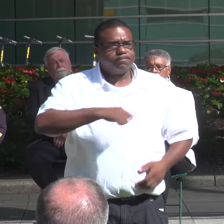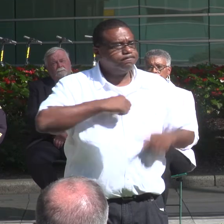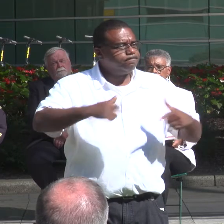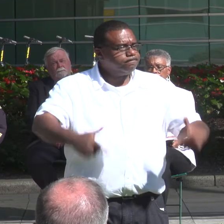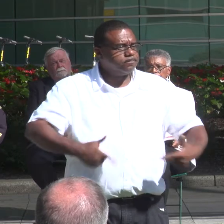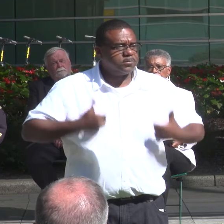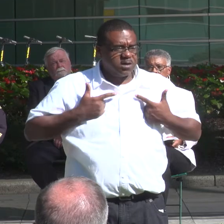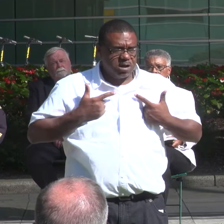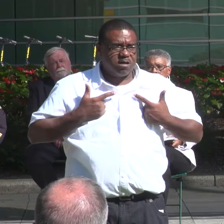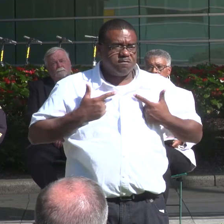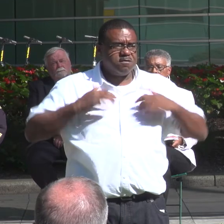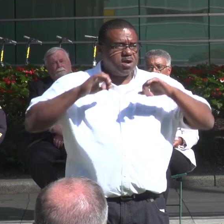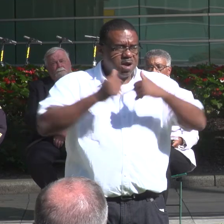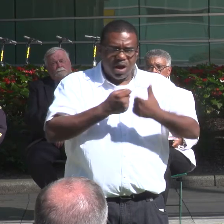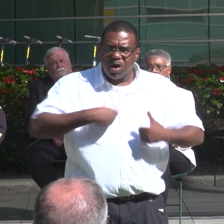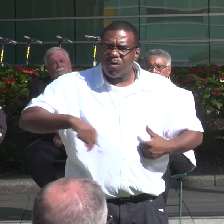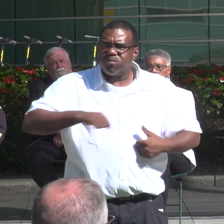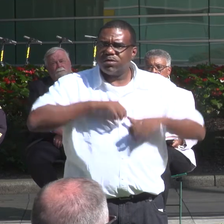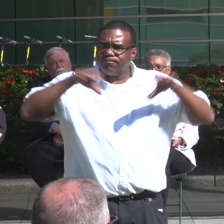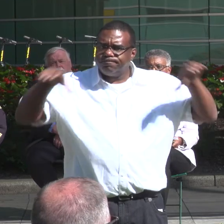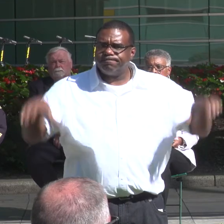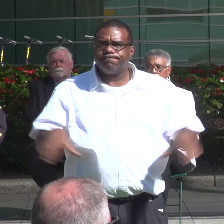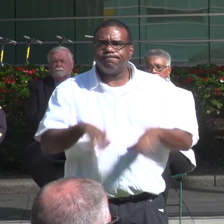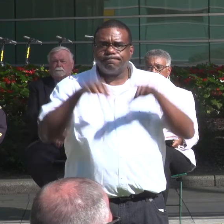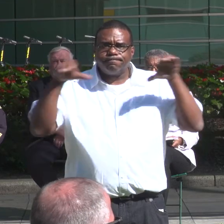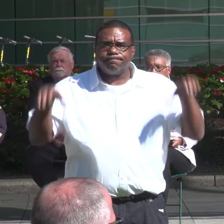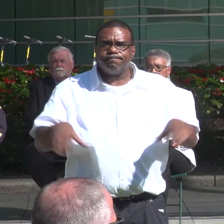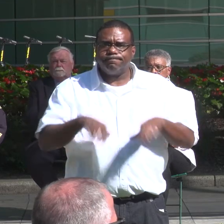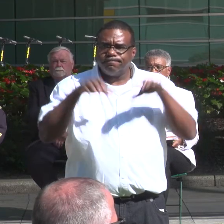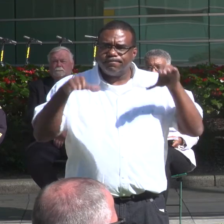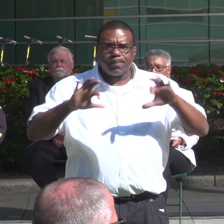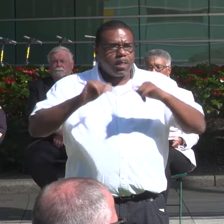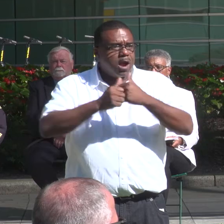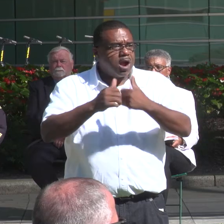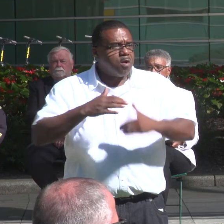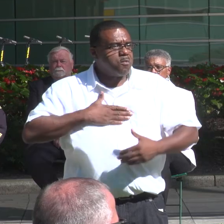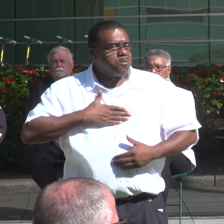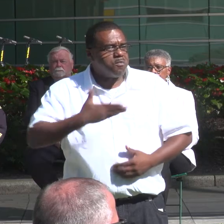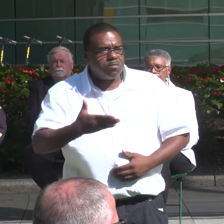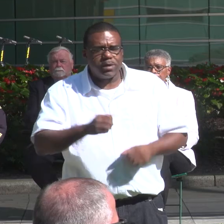LIVE OUR LIVES AND THE WAY THT WE DO DO SO WILLINGLY